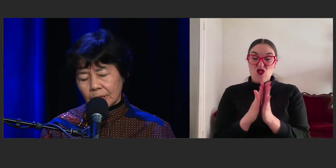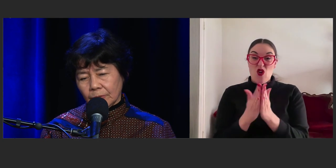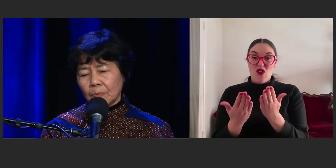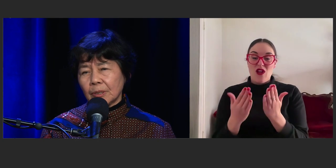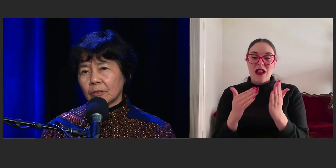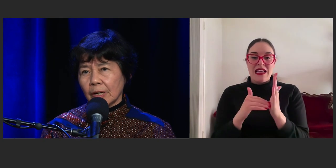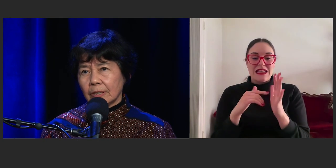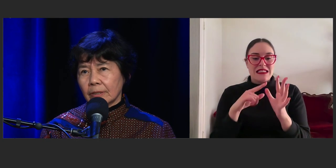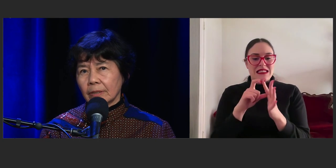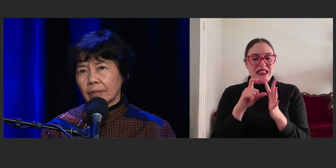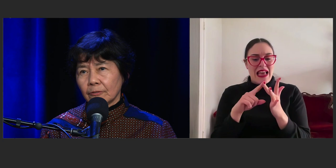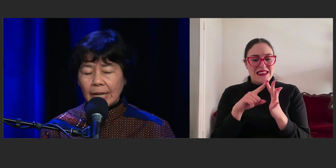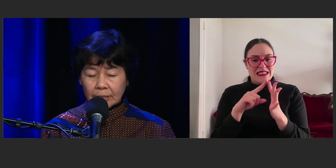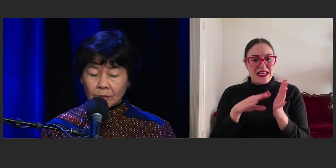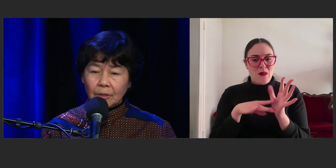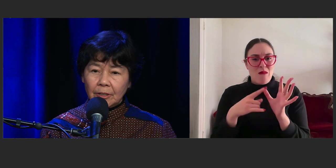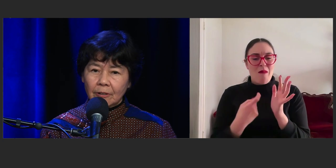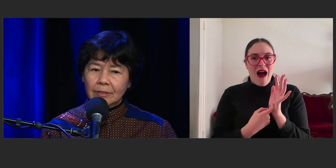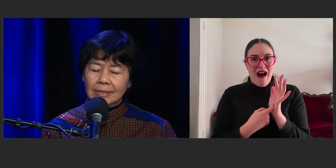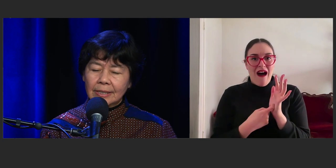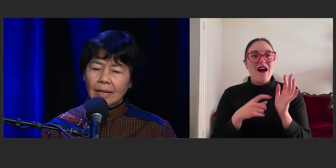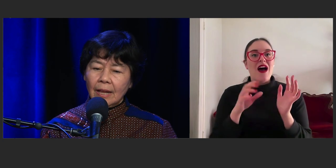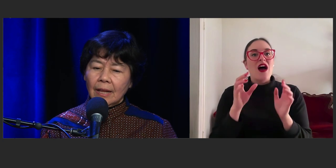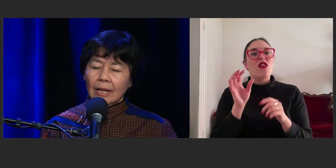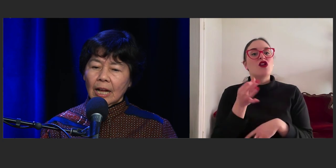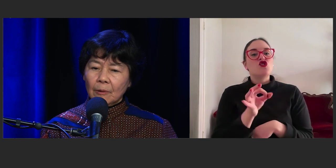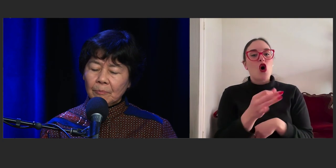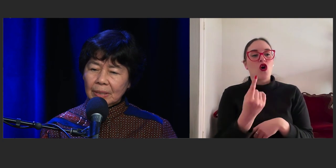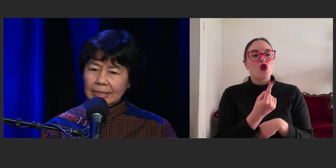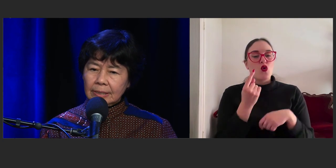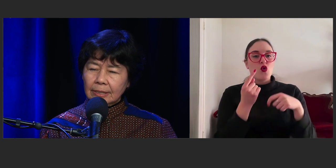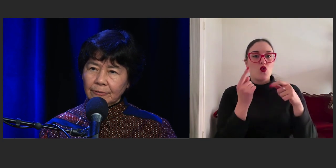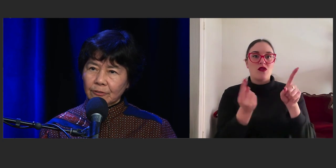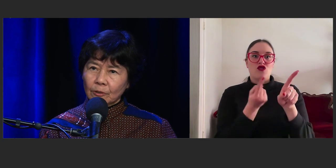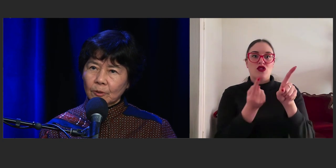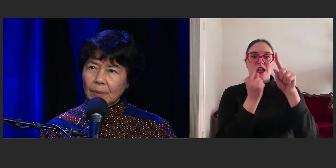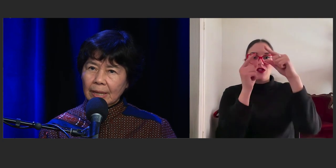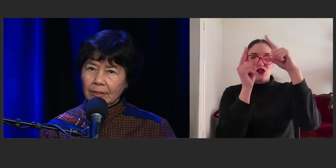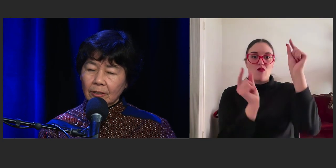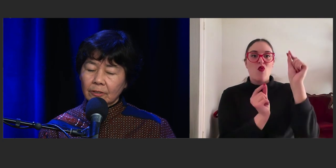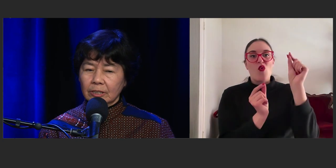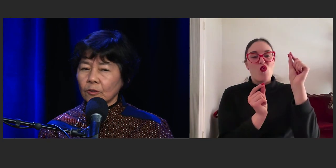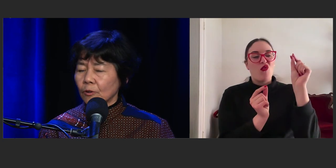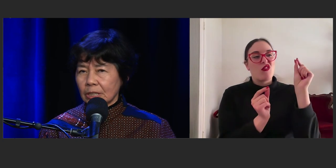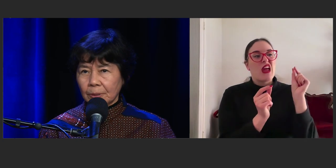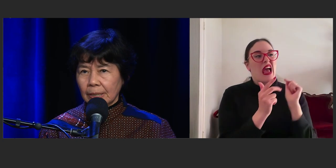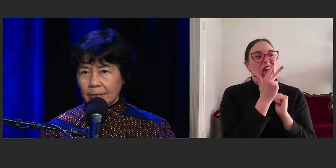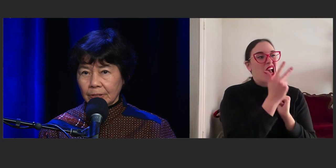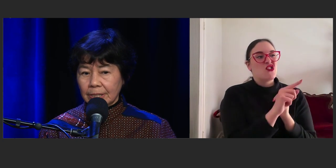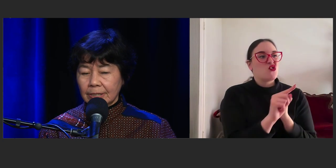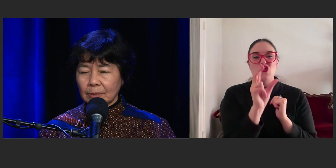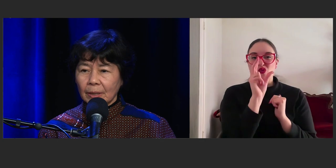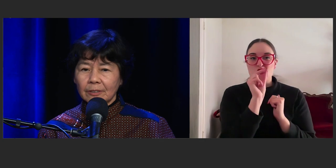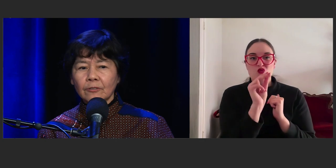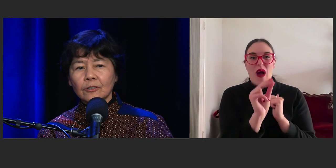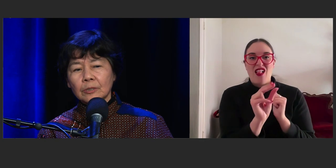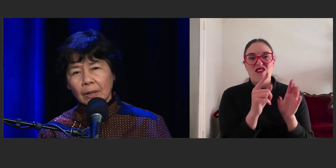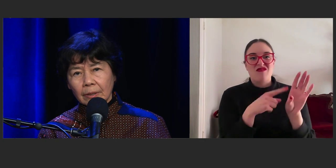It's middle grade for eight to 12 year olds. But it's different from all my other novels. I've always put illustrations in my novels.